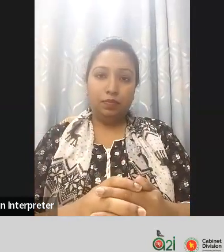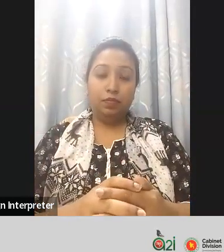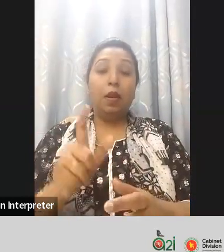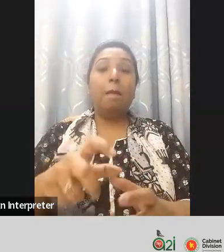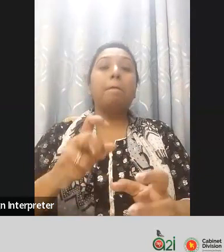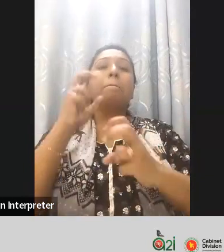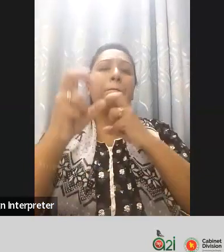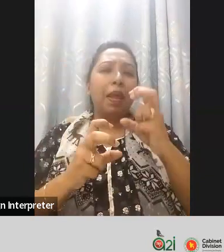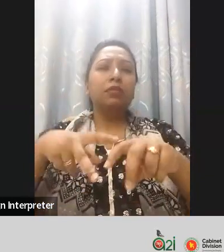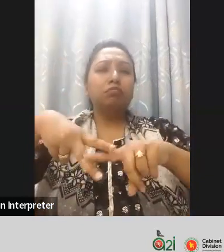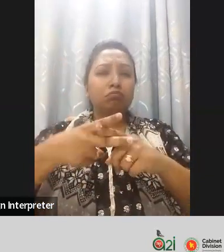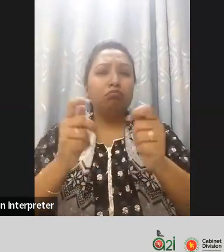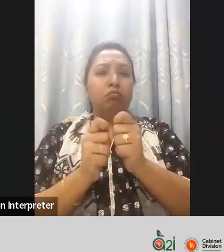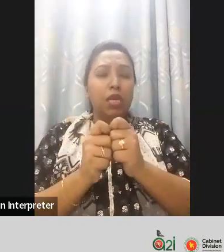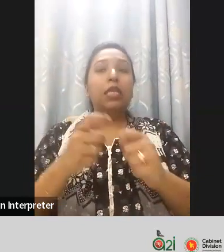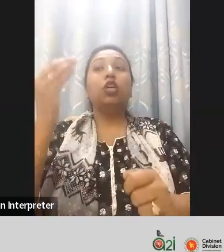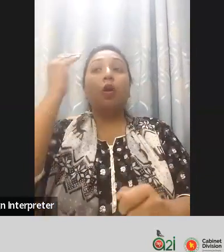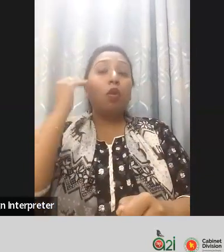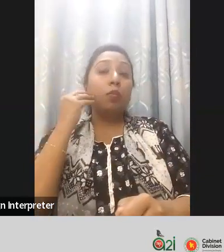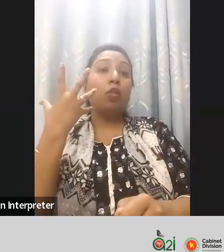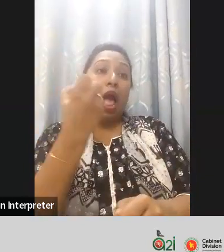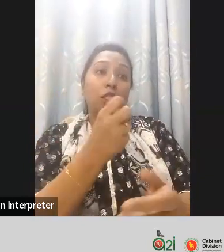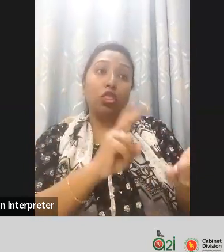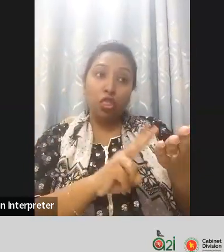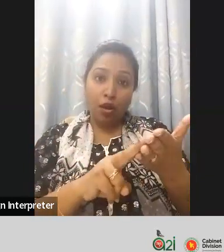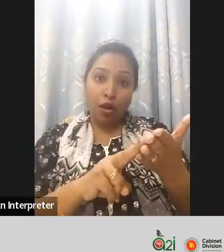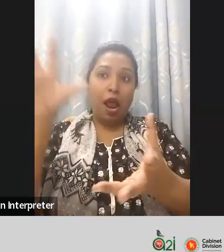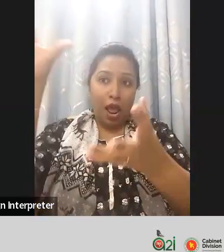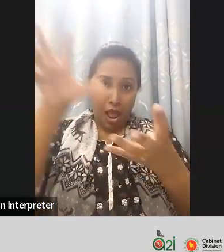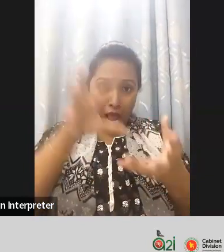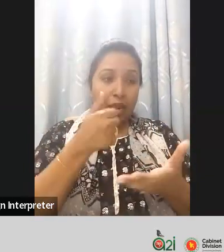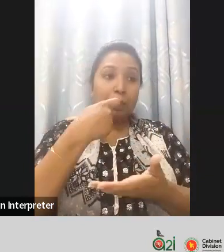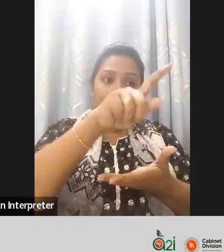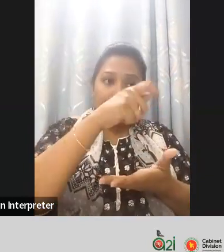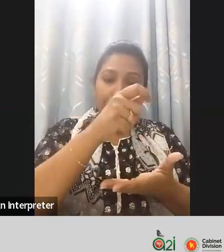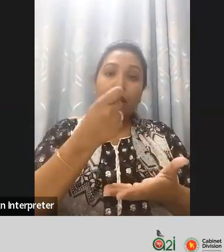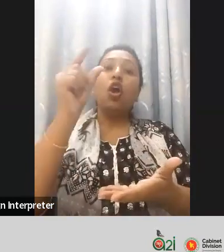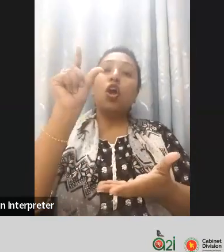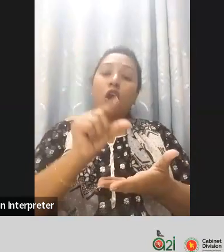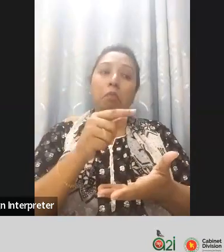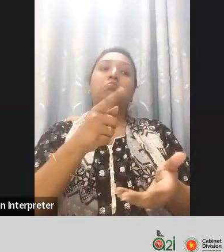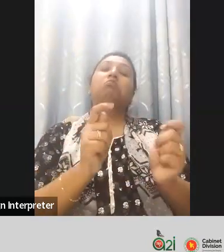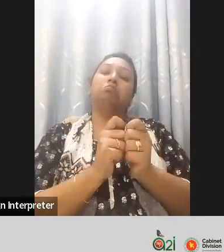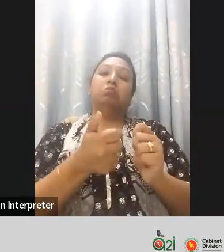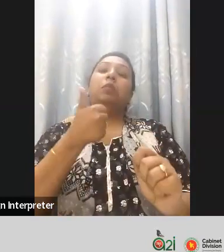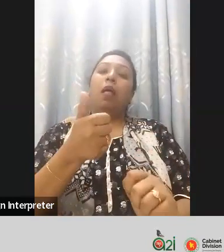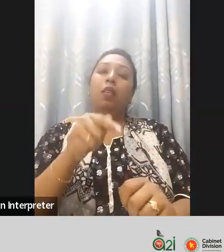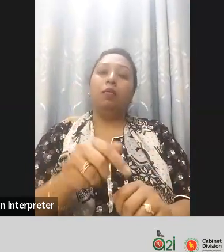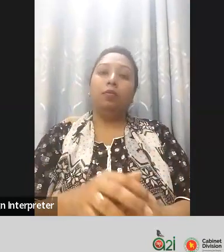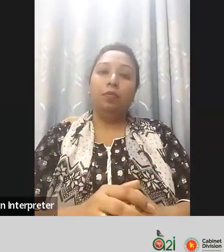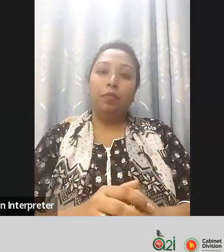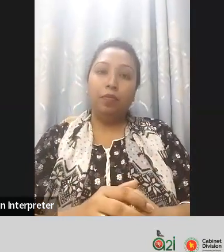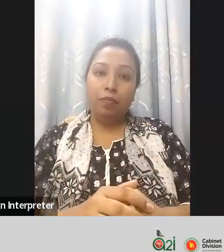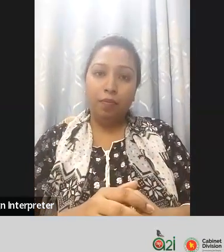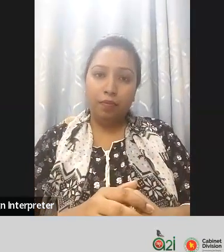accessible right that are coming from other places um so uh as well as if I may add one